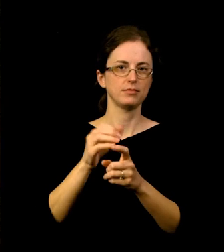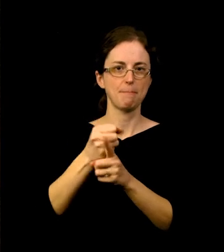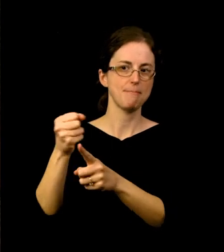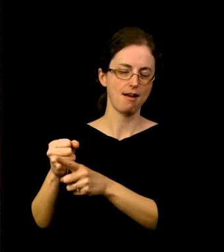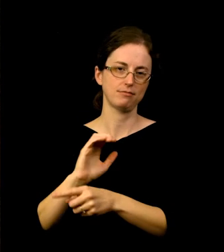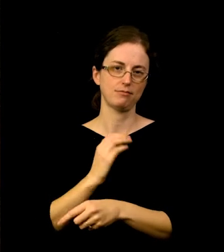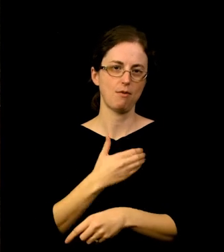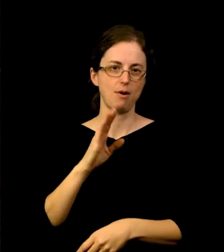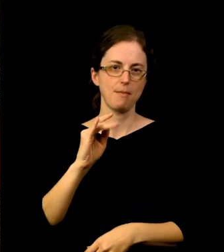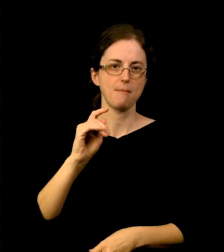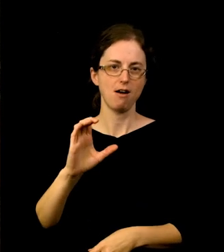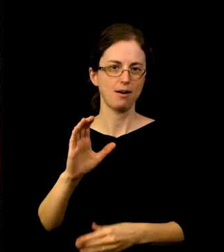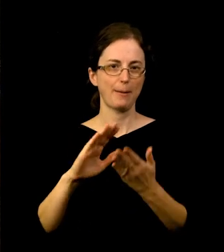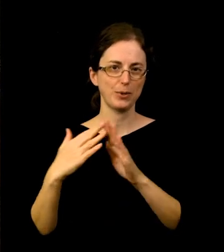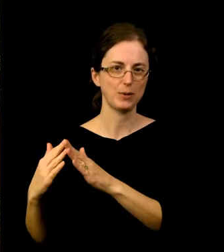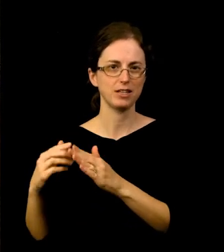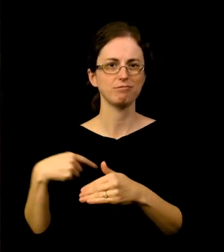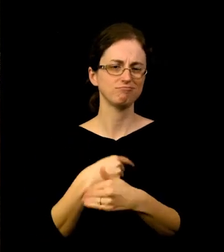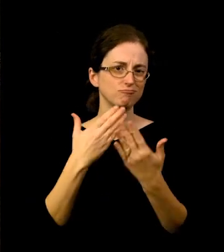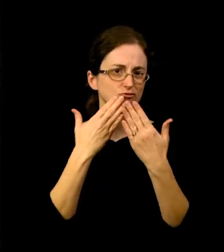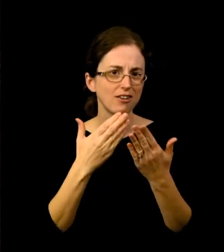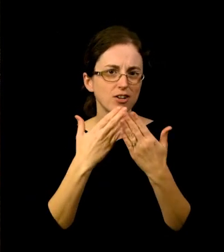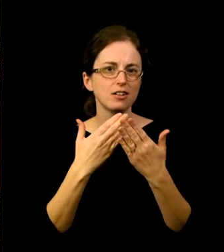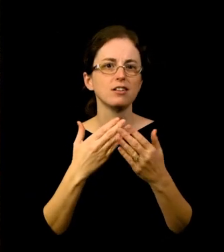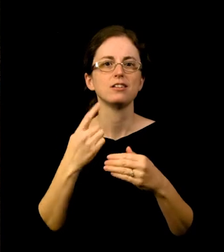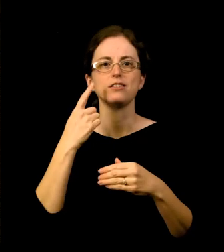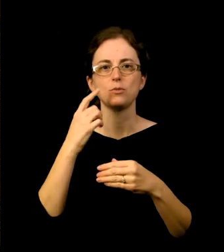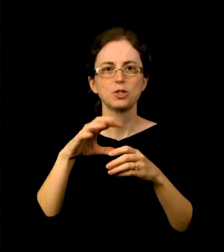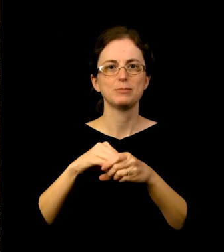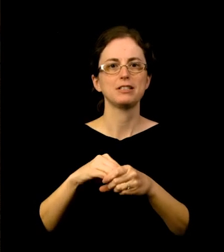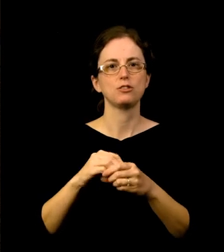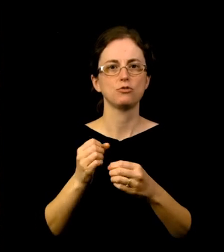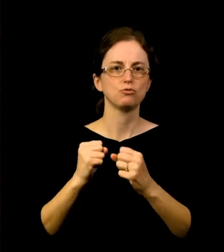We were so grateful to participate in the RESIST COVID/TAKE 6! public awareness campaign